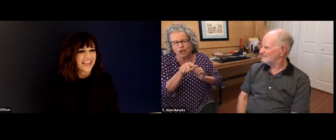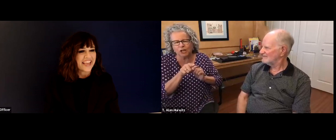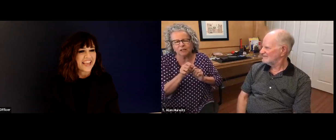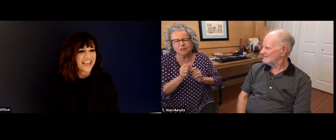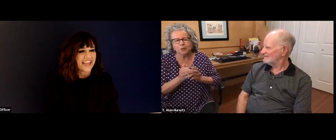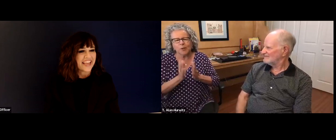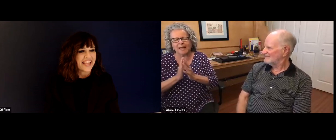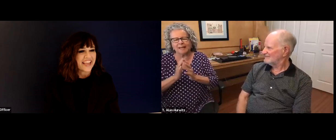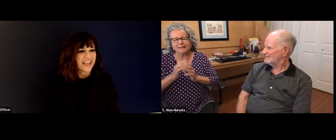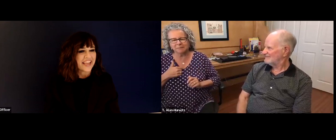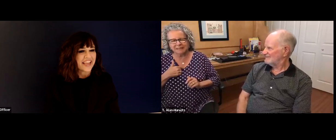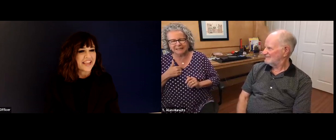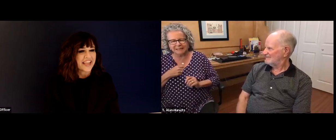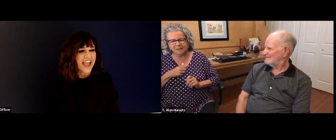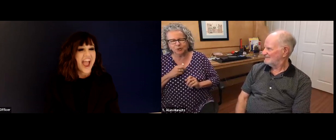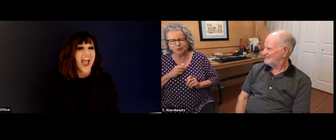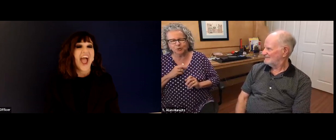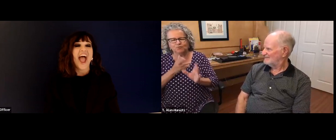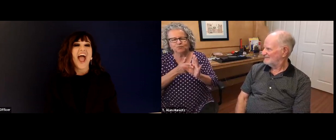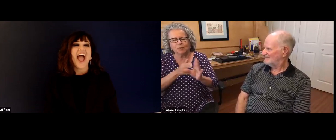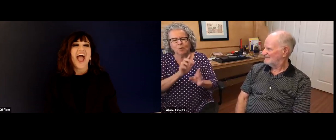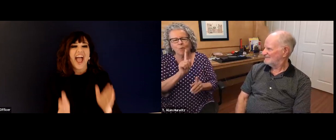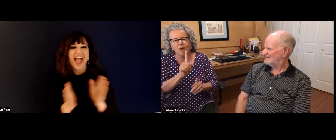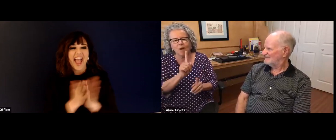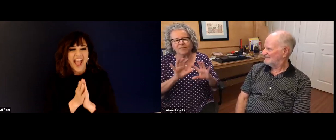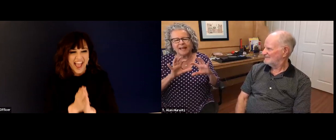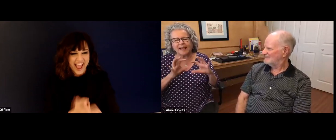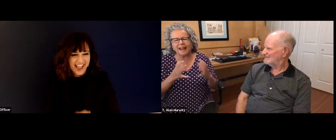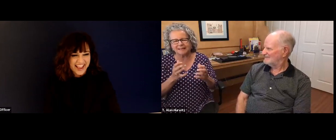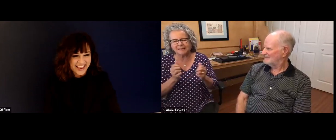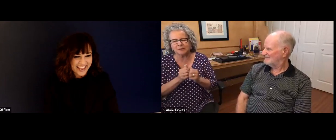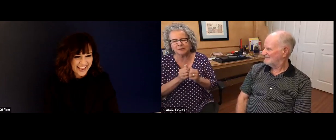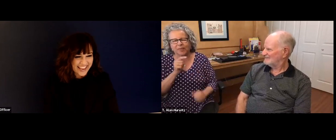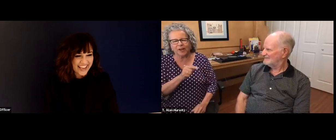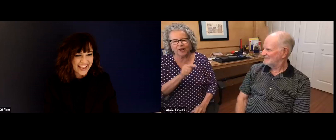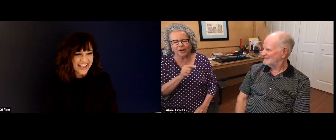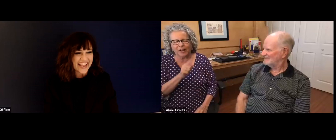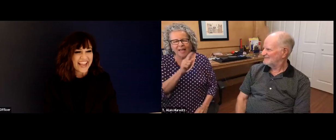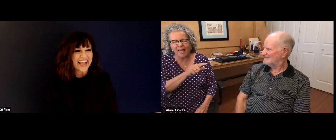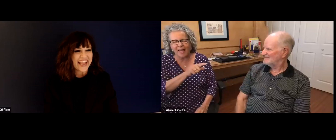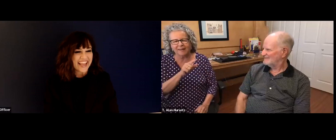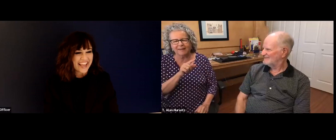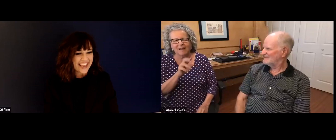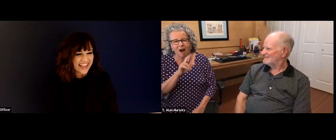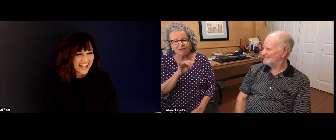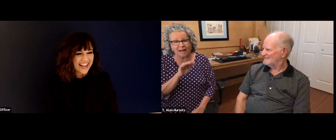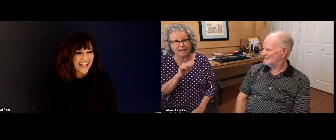R one of the one of the schools up there. And an Allen asked her